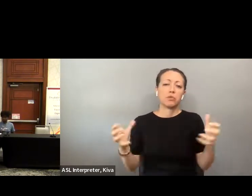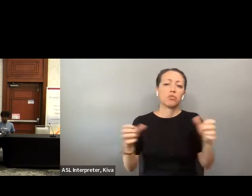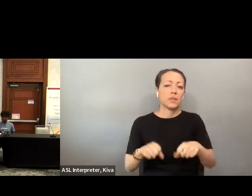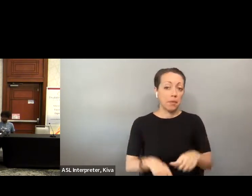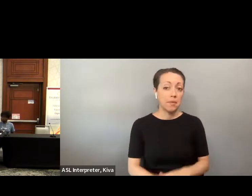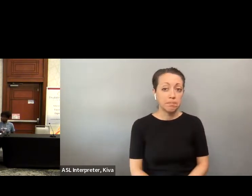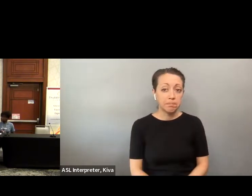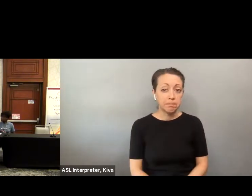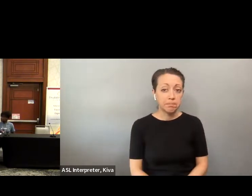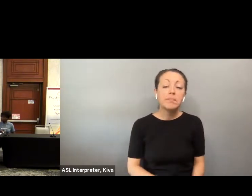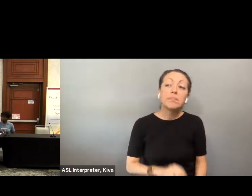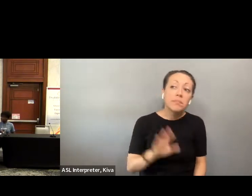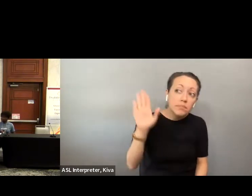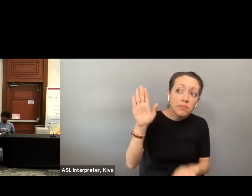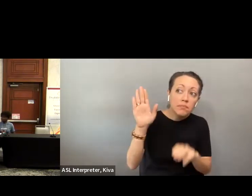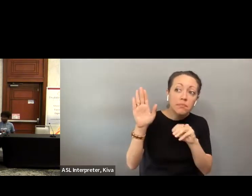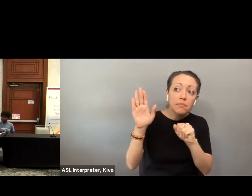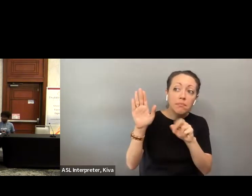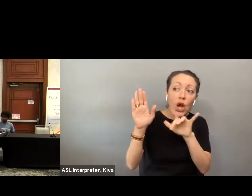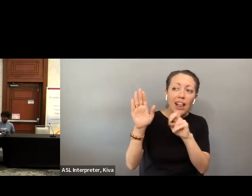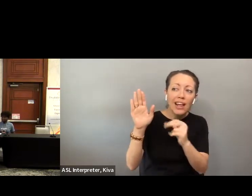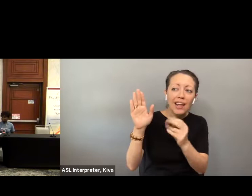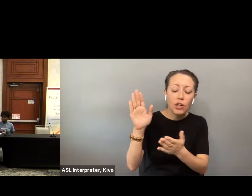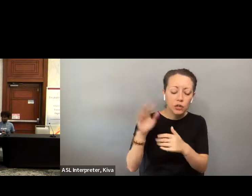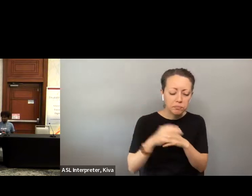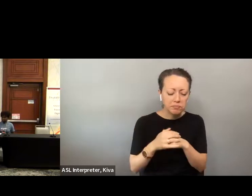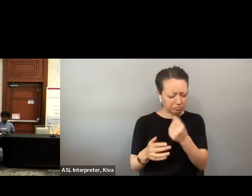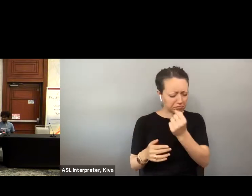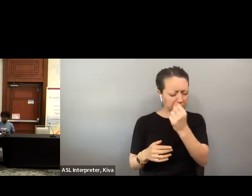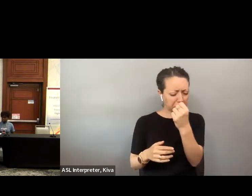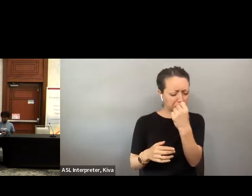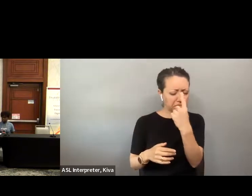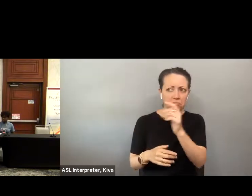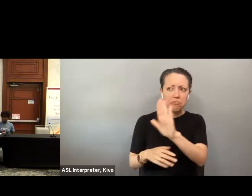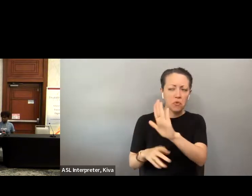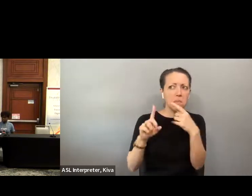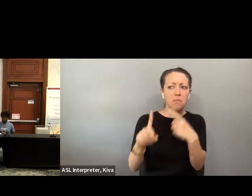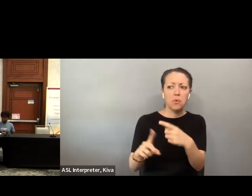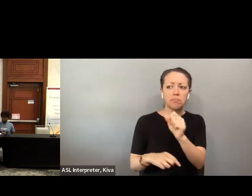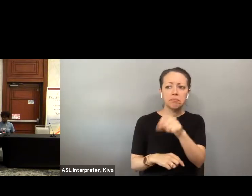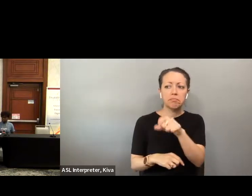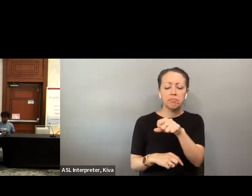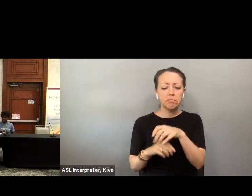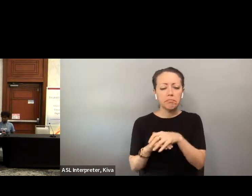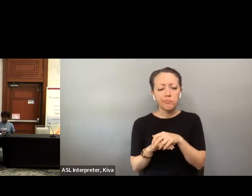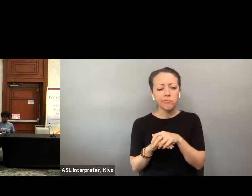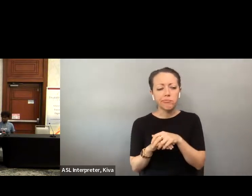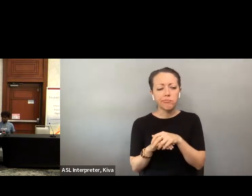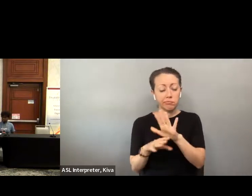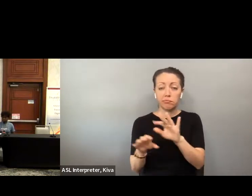barriers that we can.